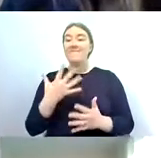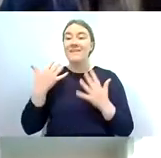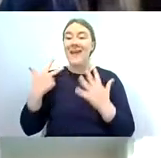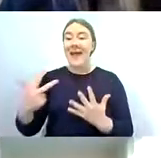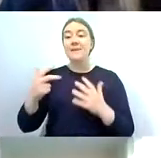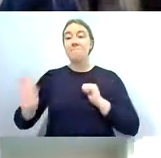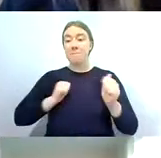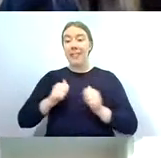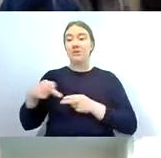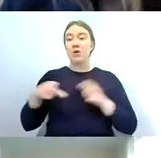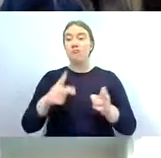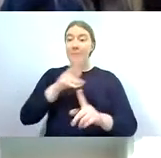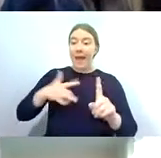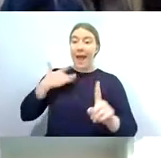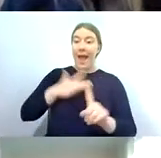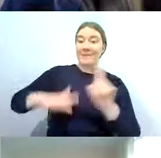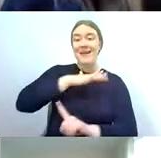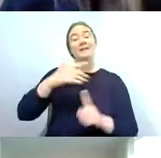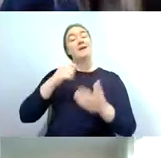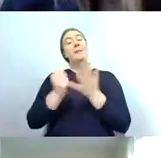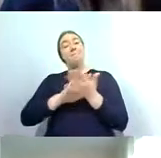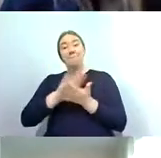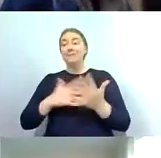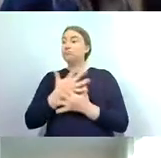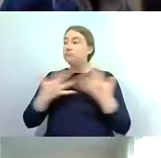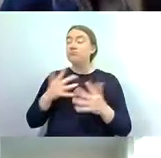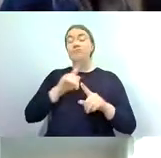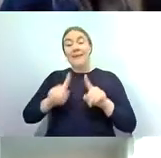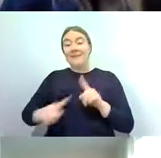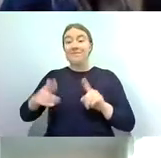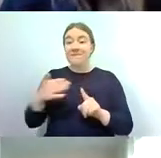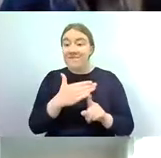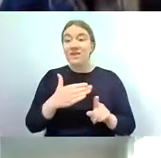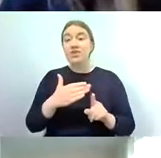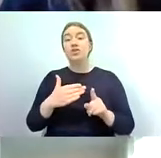and benefit a whole host of important fish species such as the twaite shad and the